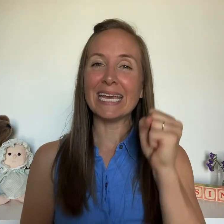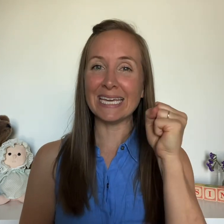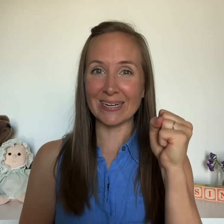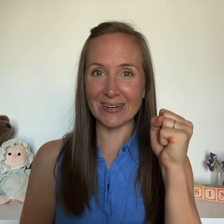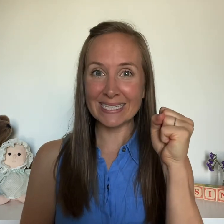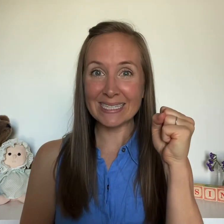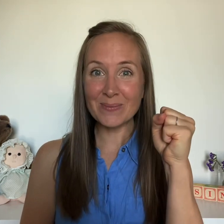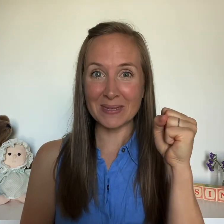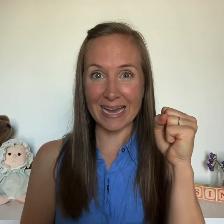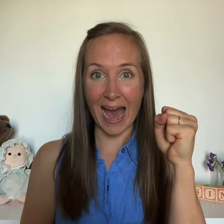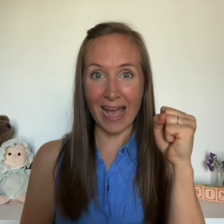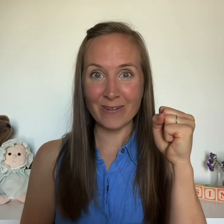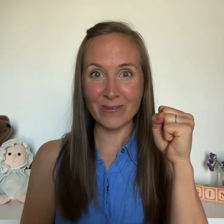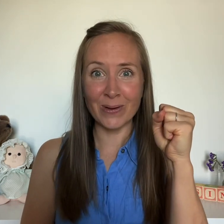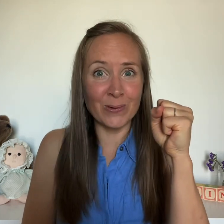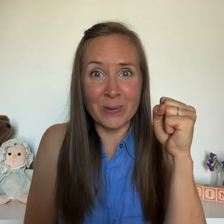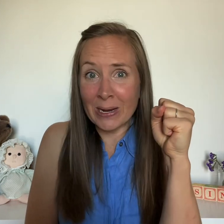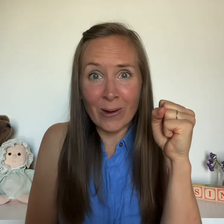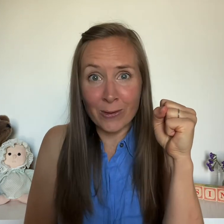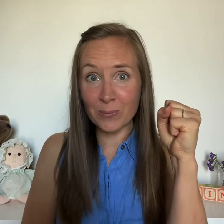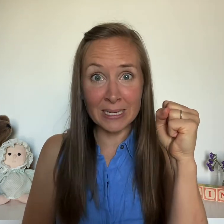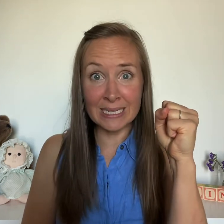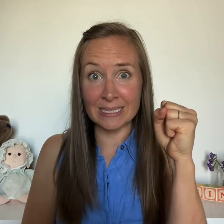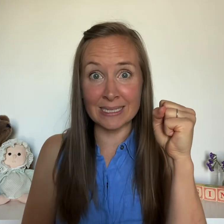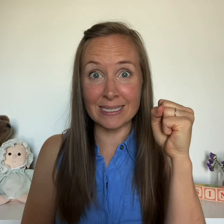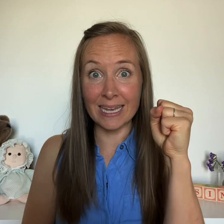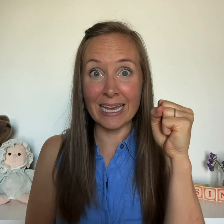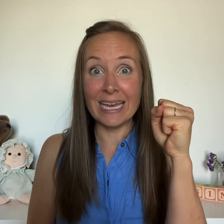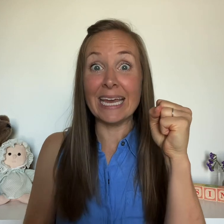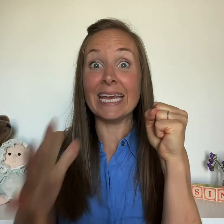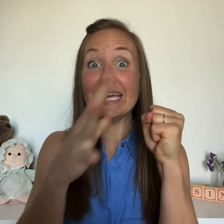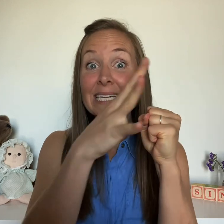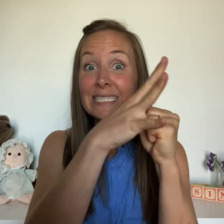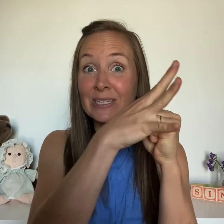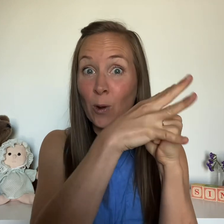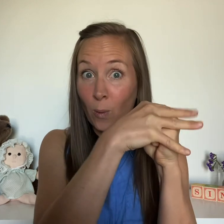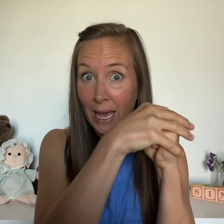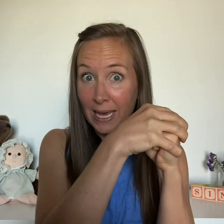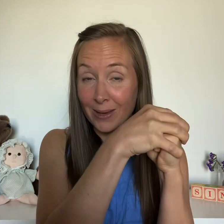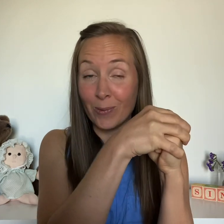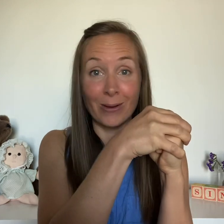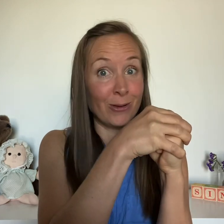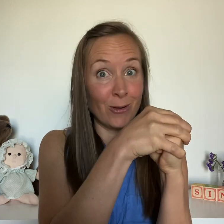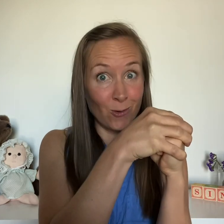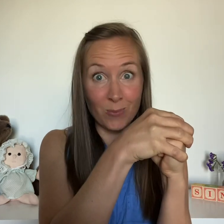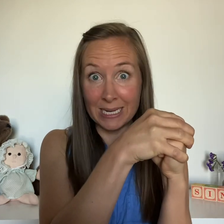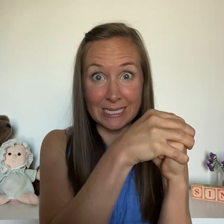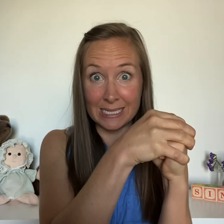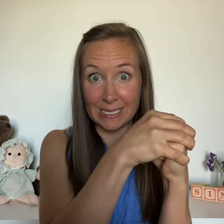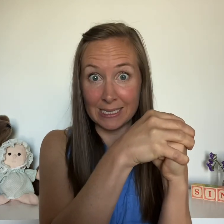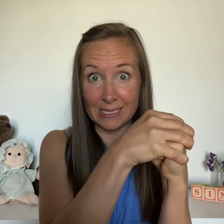Here is the beehive. Where are the bees? Hidden away where nobody sees.